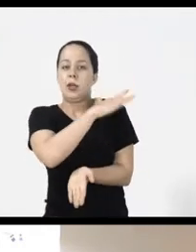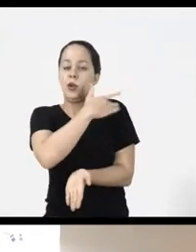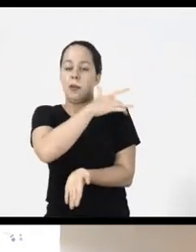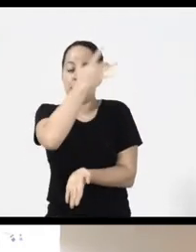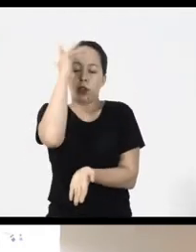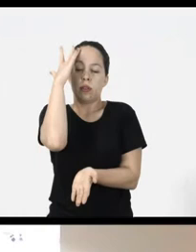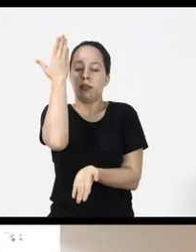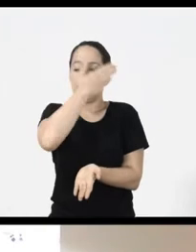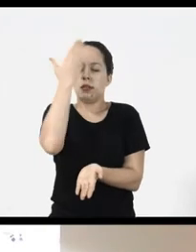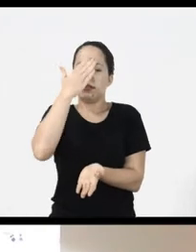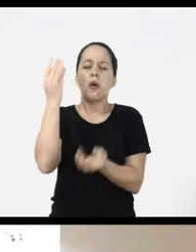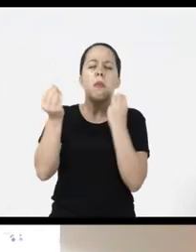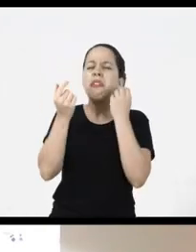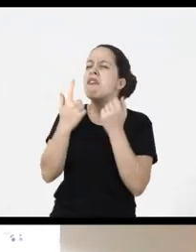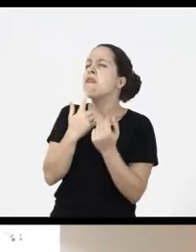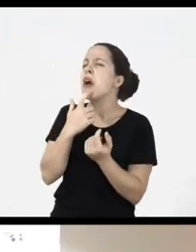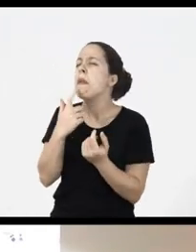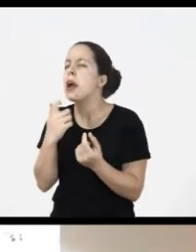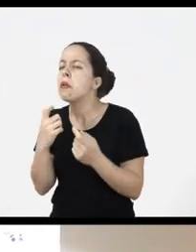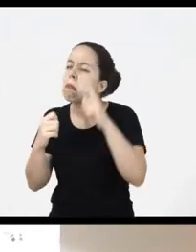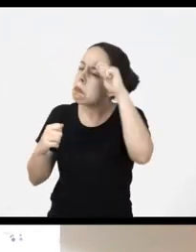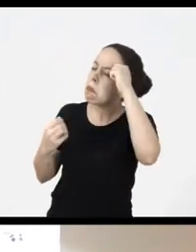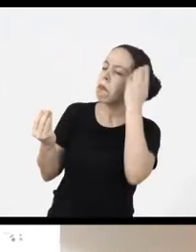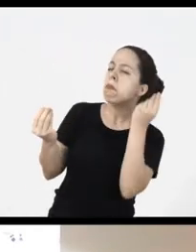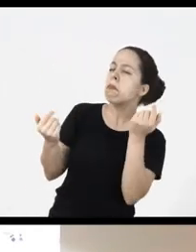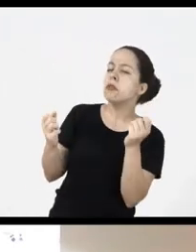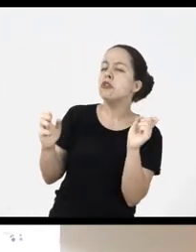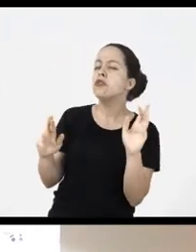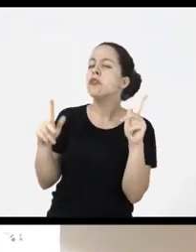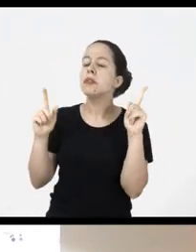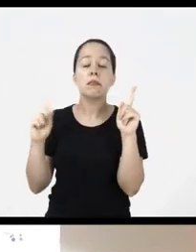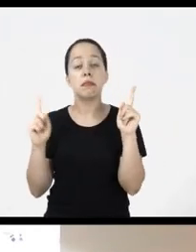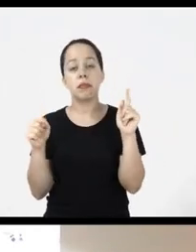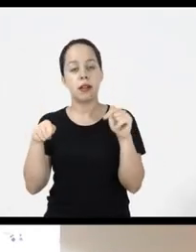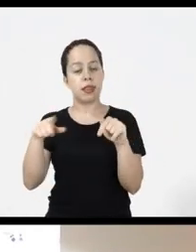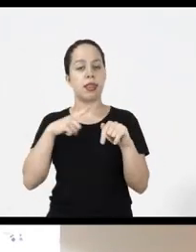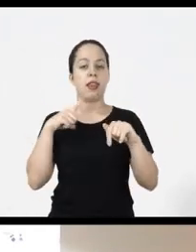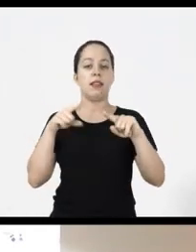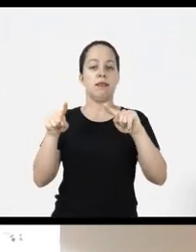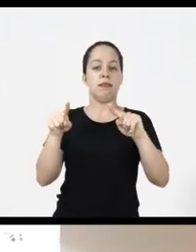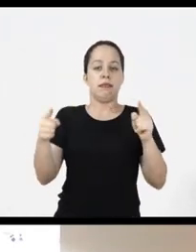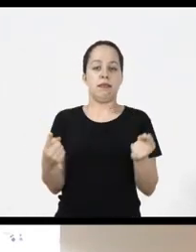who don’t see, you don’t have the information they need in case the Braille line is